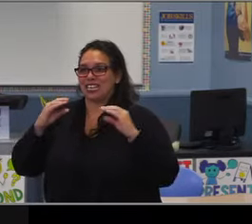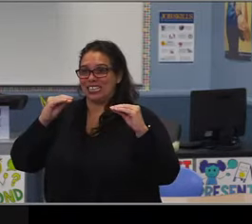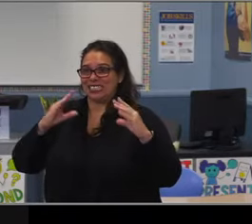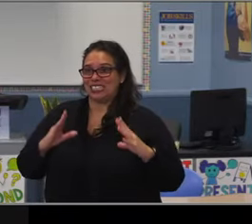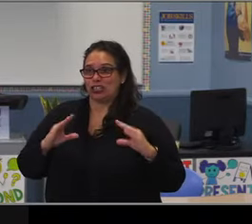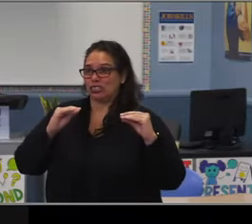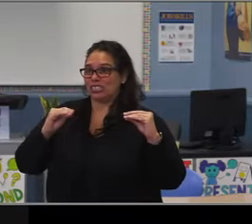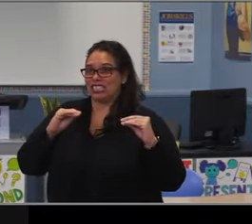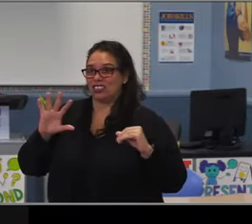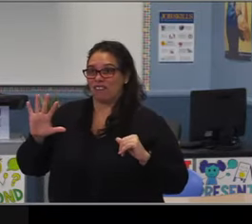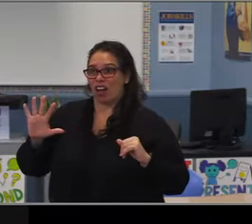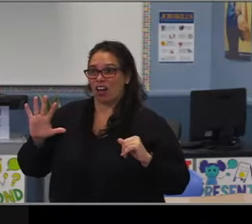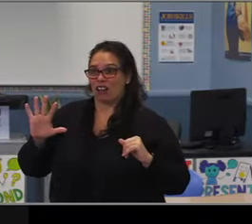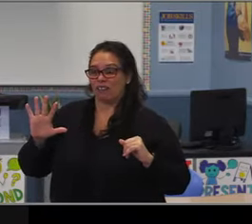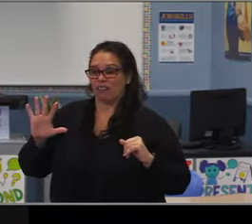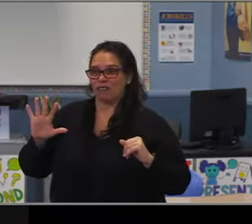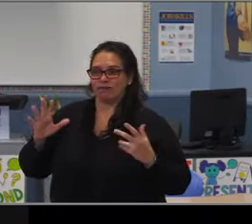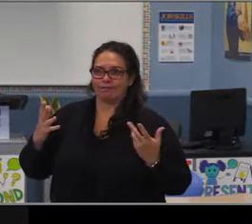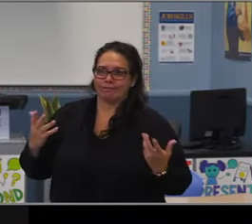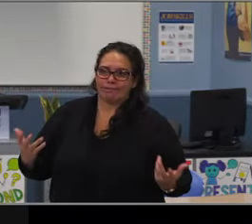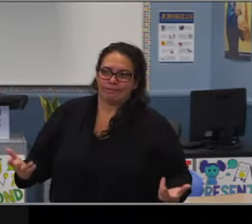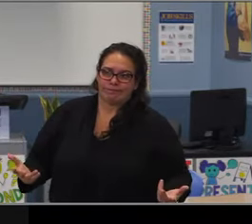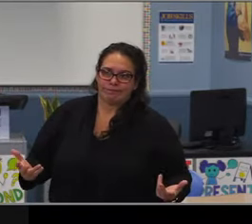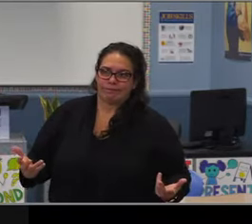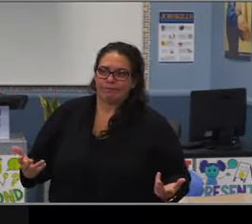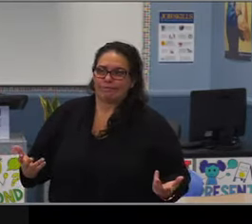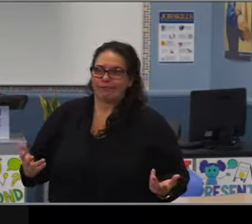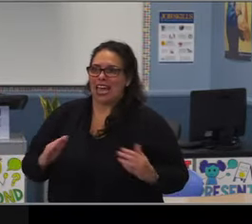the challenges that come with the K-8 model,